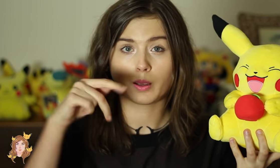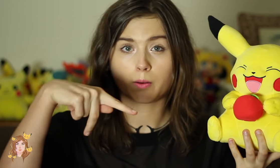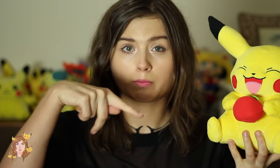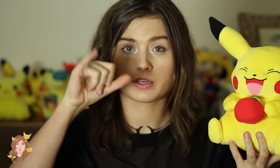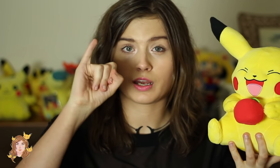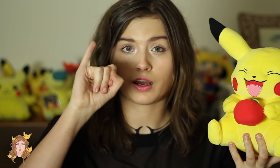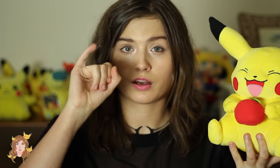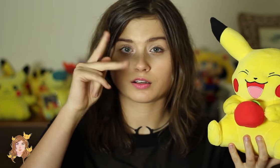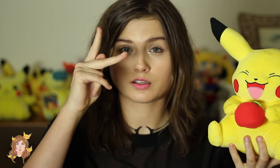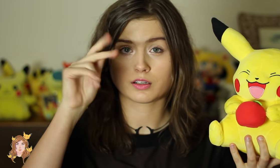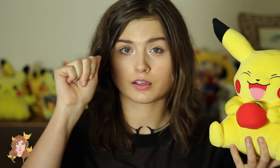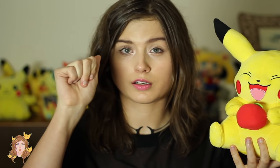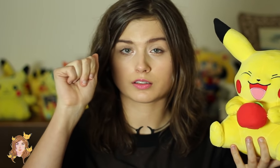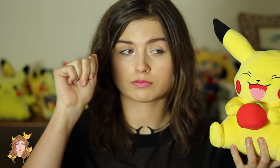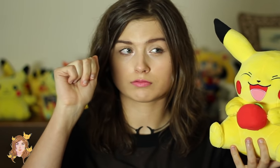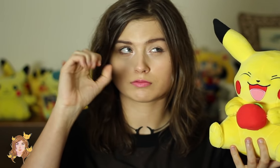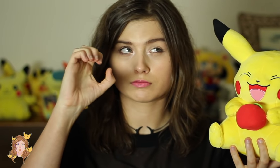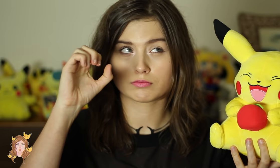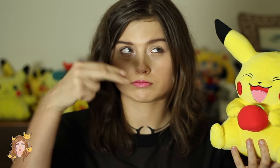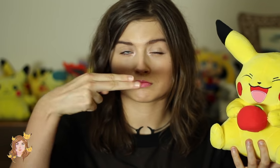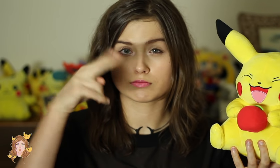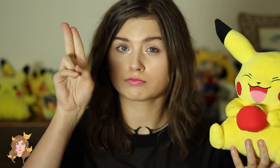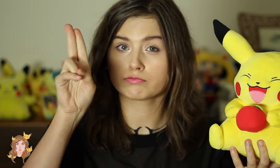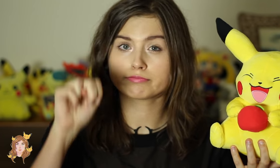His name is Pikachu.